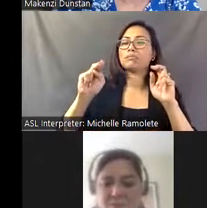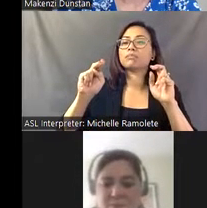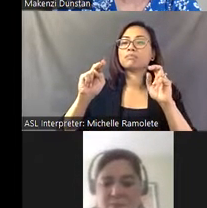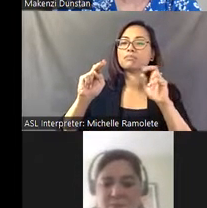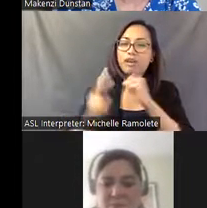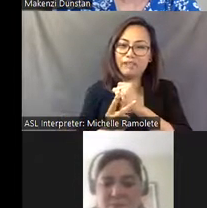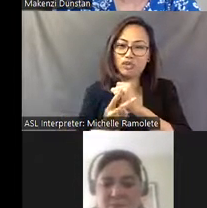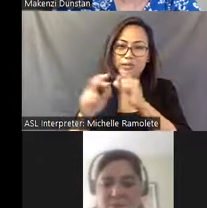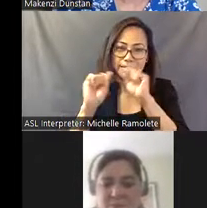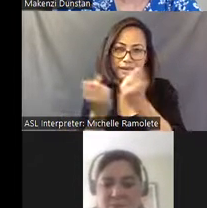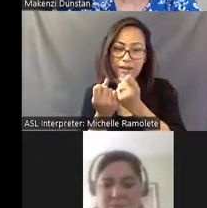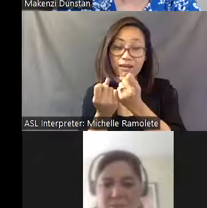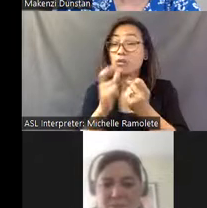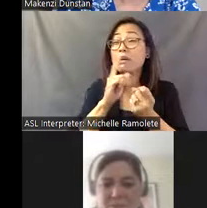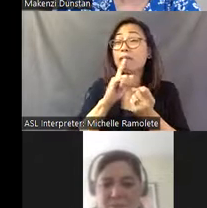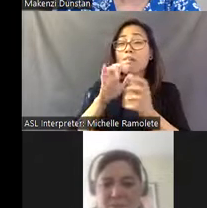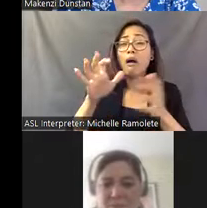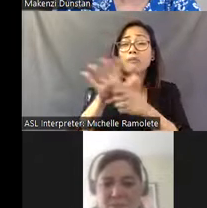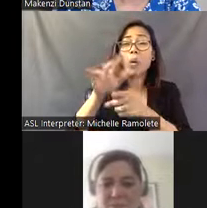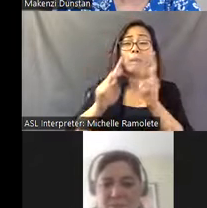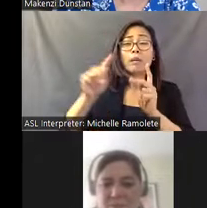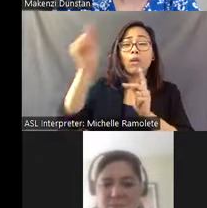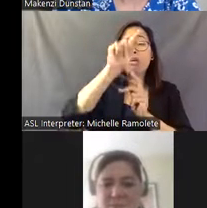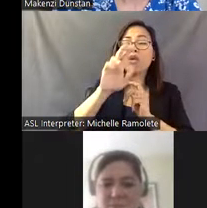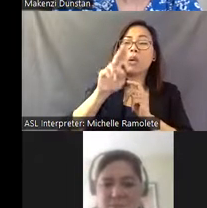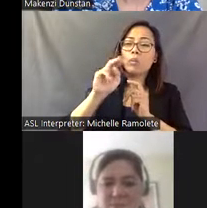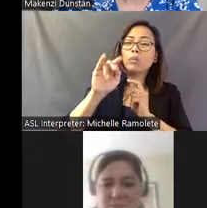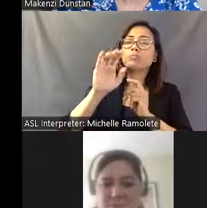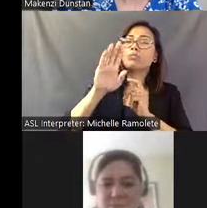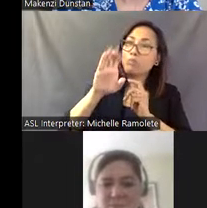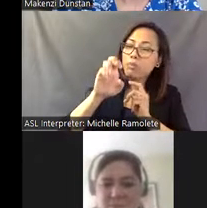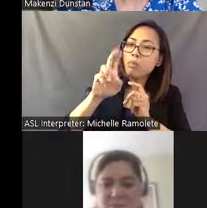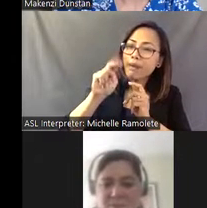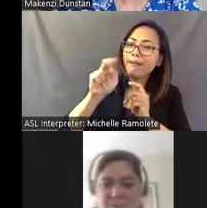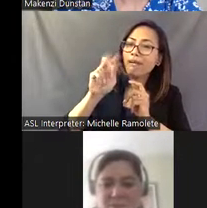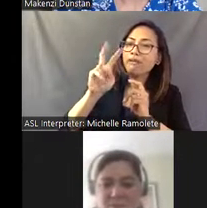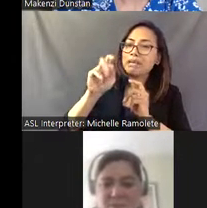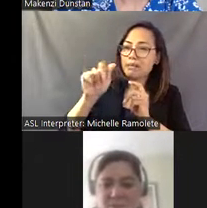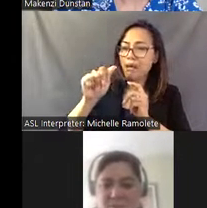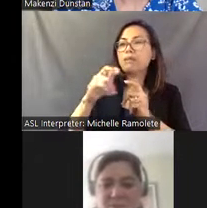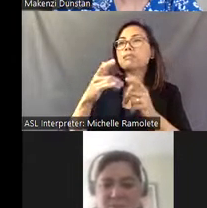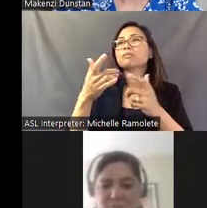a lot of locals from Buena Vista and Columbus, really led by Fred Fussell and Kathy Fussell.